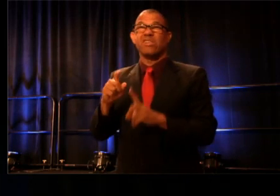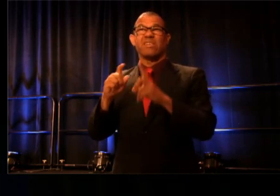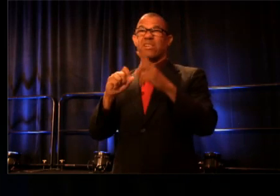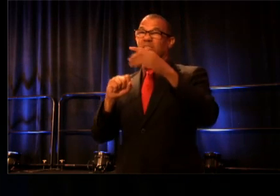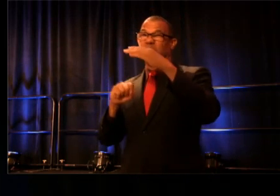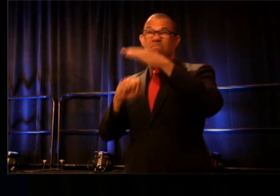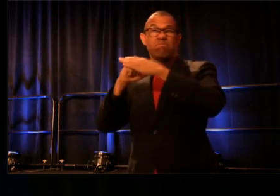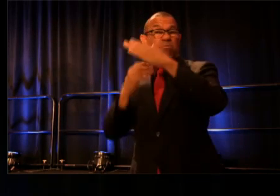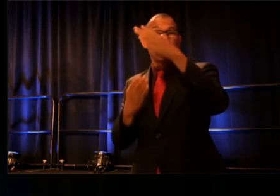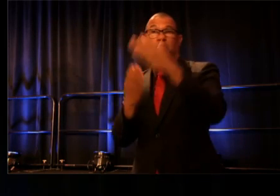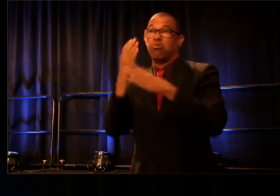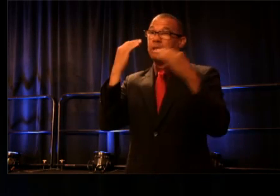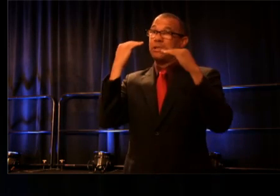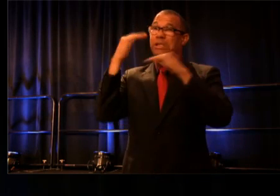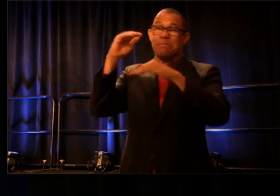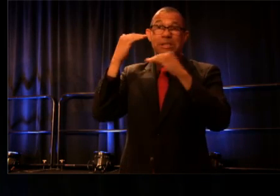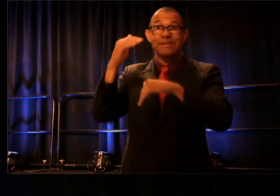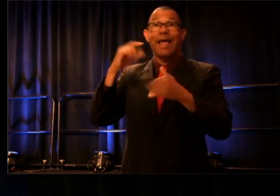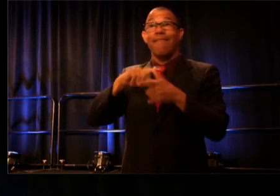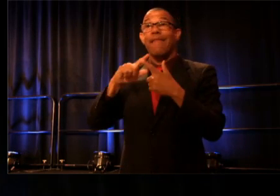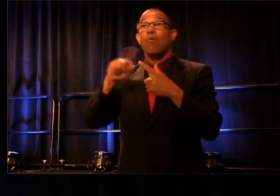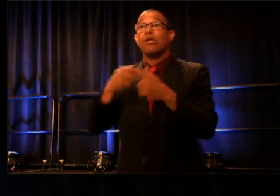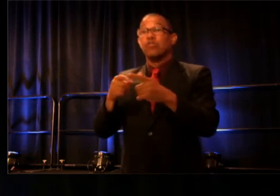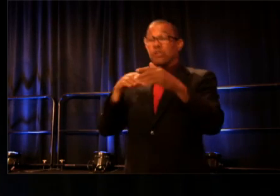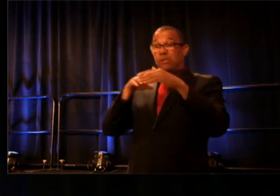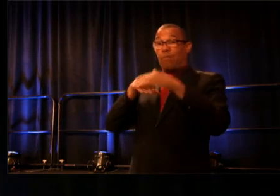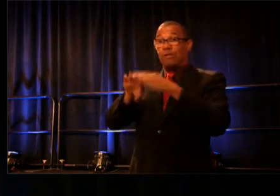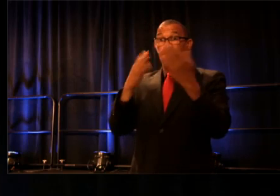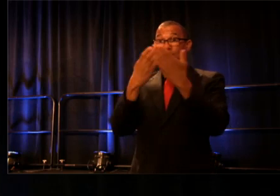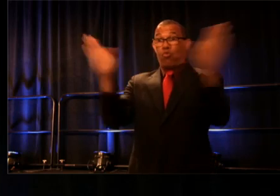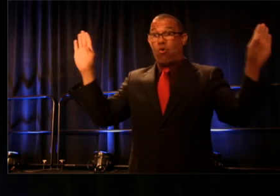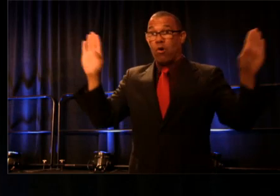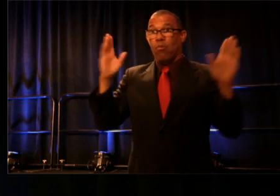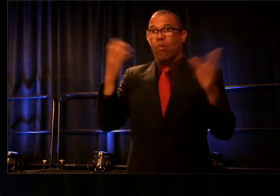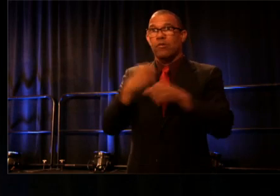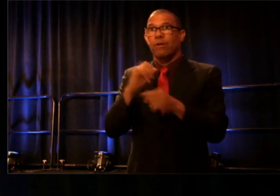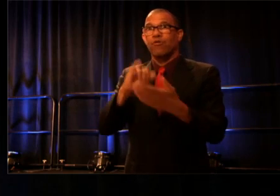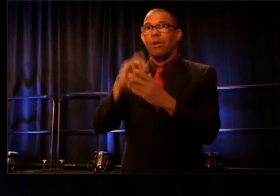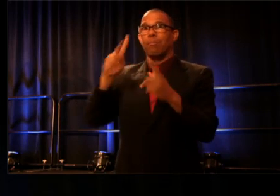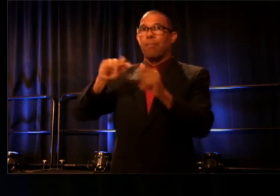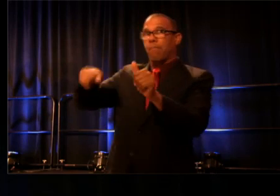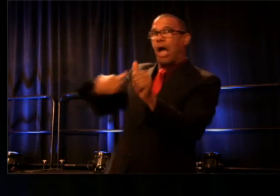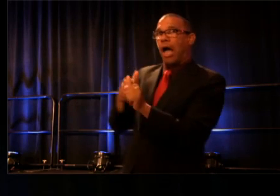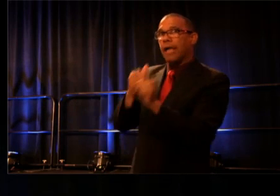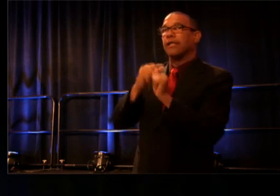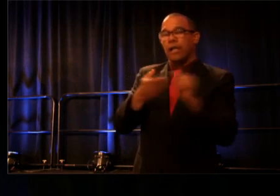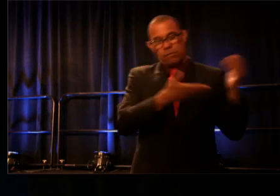and makes damn sure that those doors remain open for others to follow." Finally Intensity,